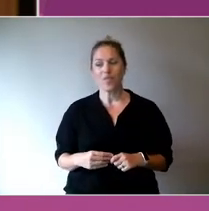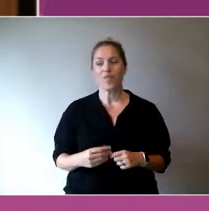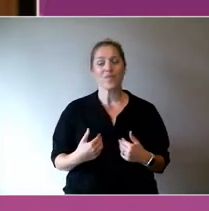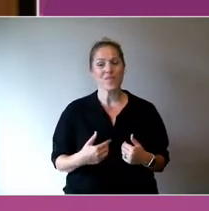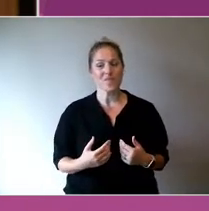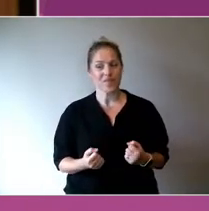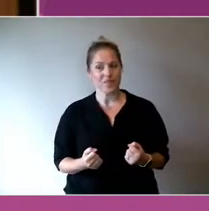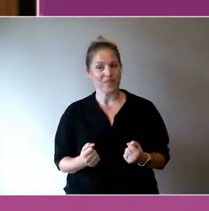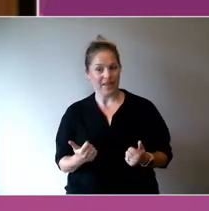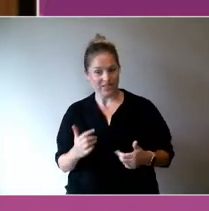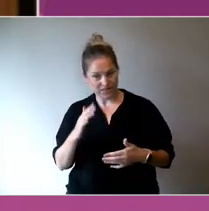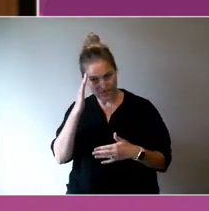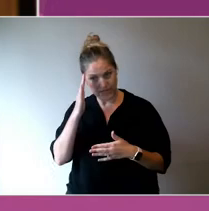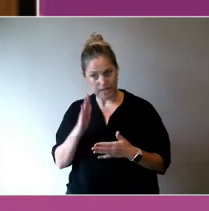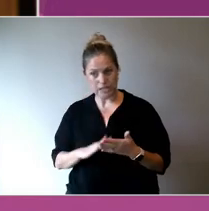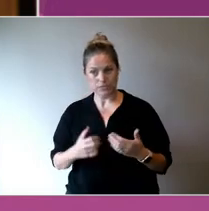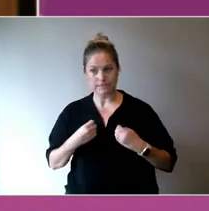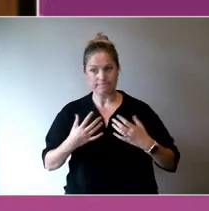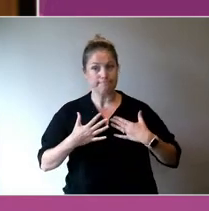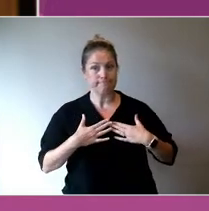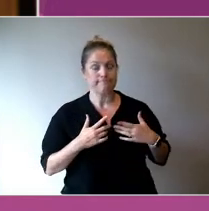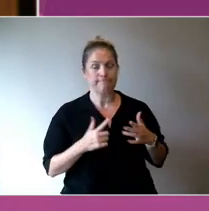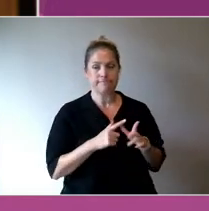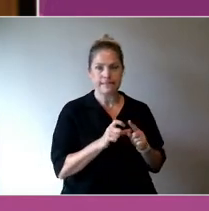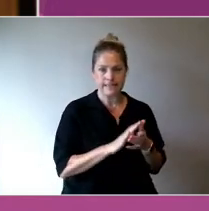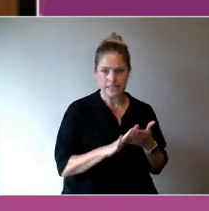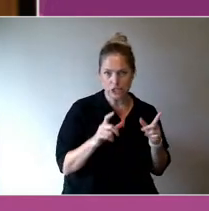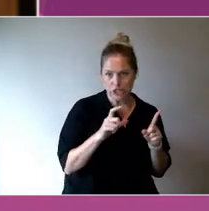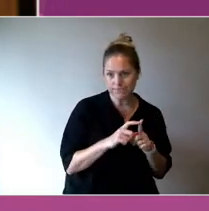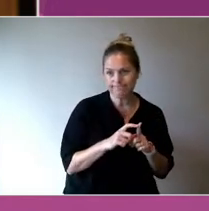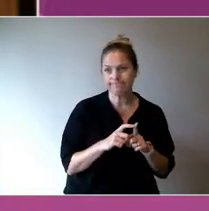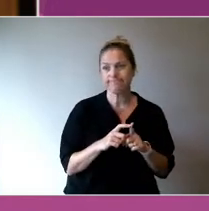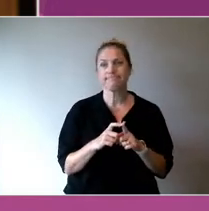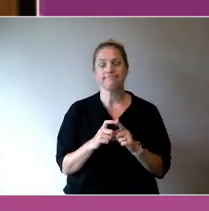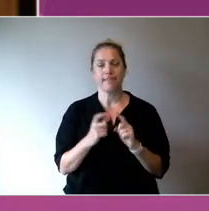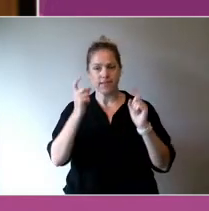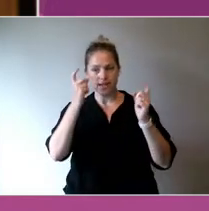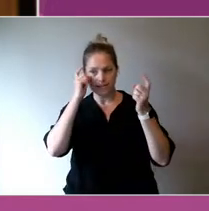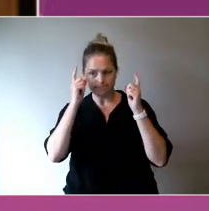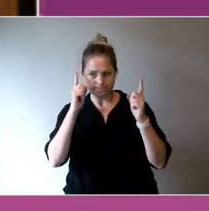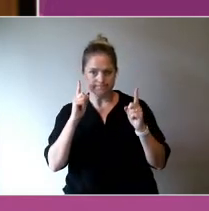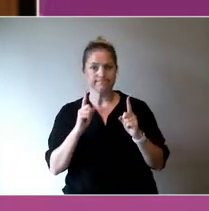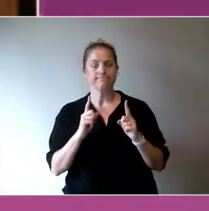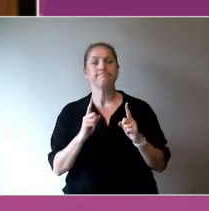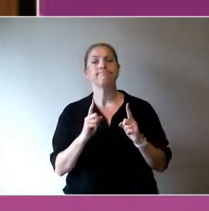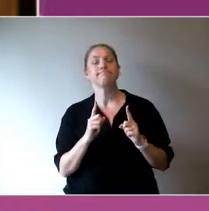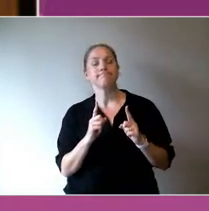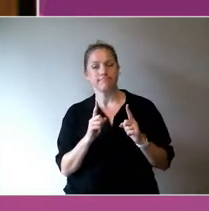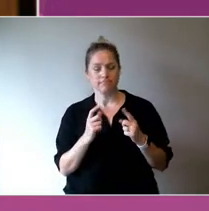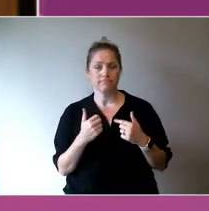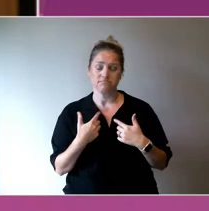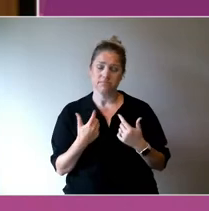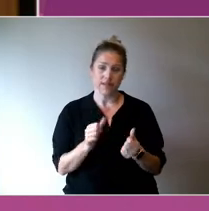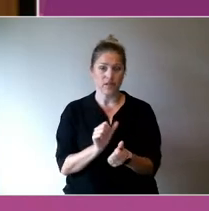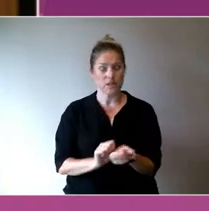experience of ADHD, and a fairly substantive history of suicidality when I was younger.